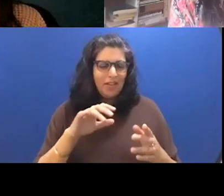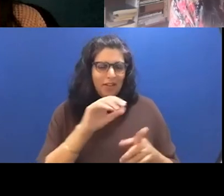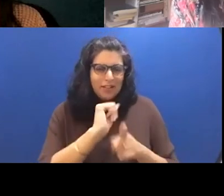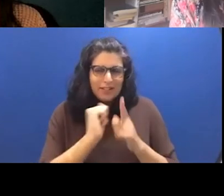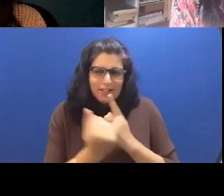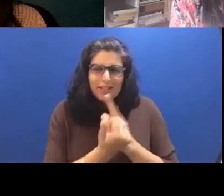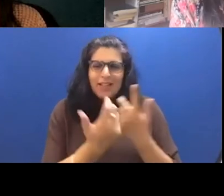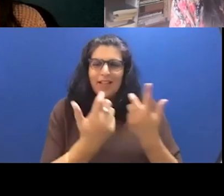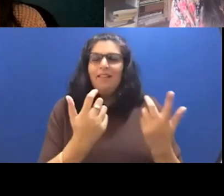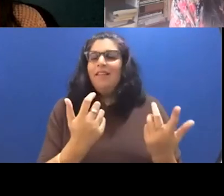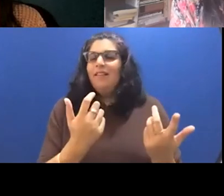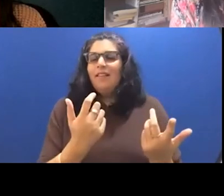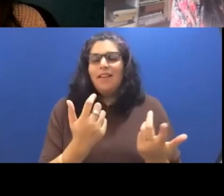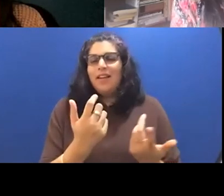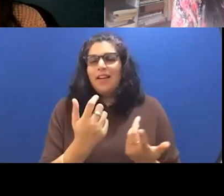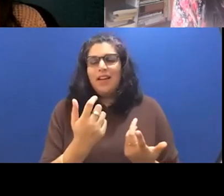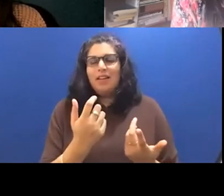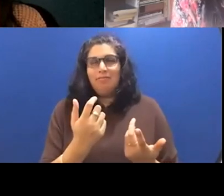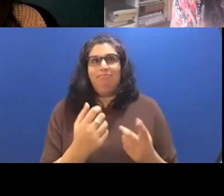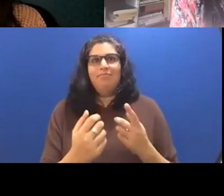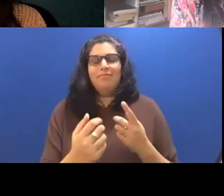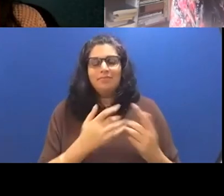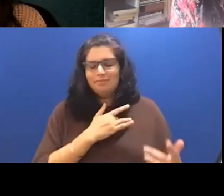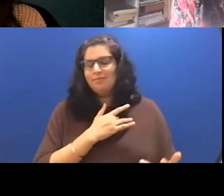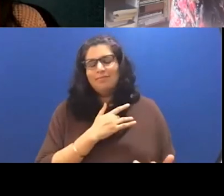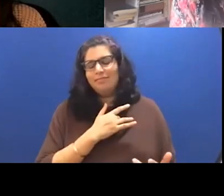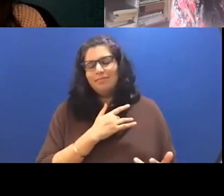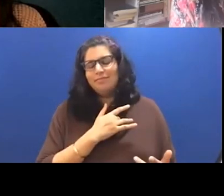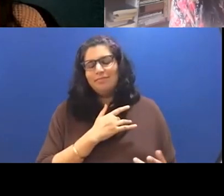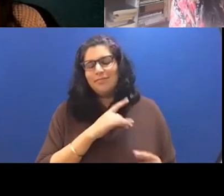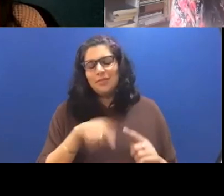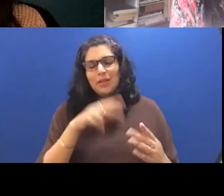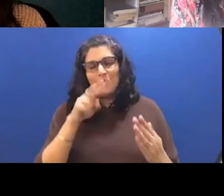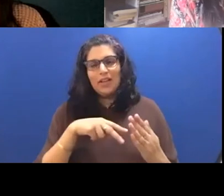much when I think about your book and even the scene with like the father and the tripe.